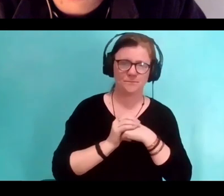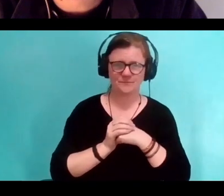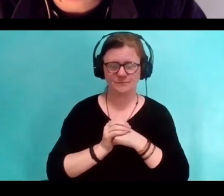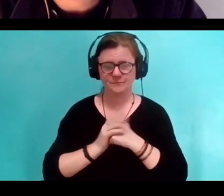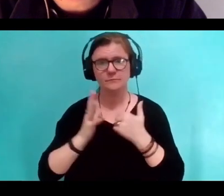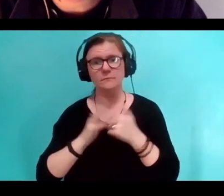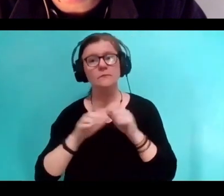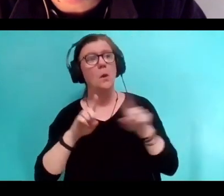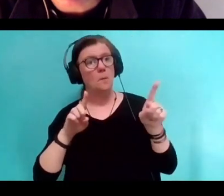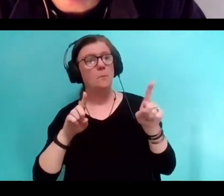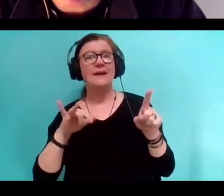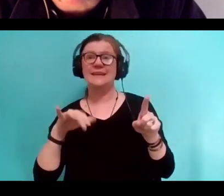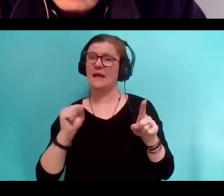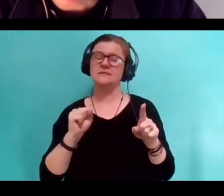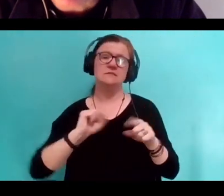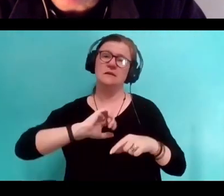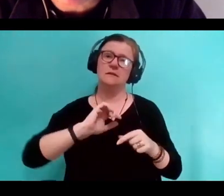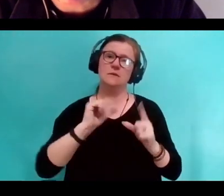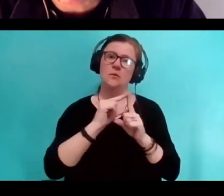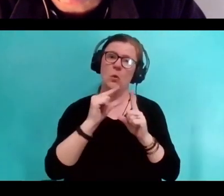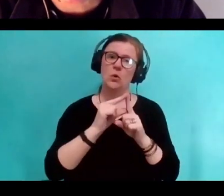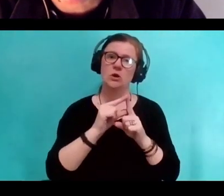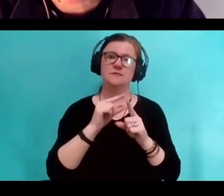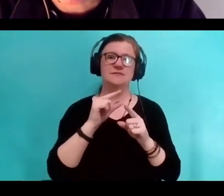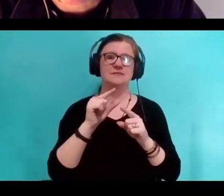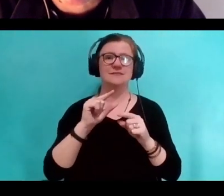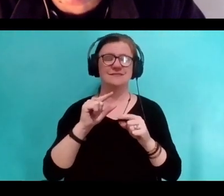but the words are amazing as well, damn him. So he's kind of doing both .